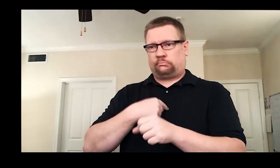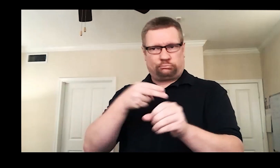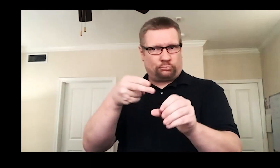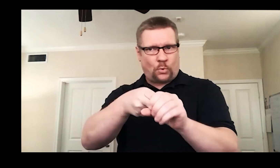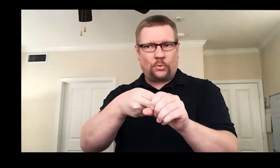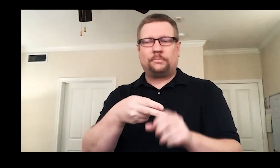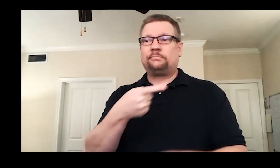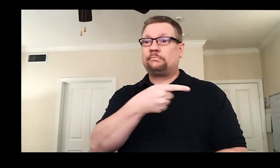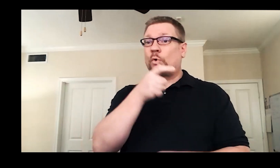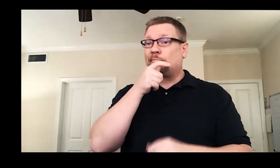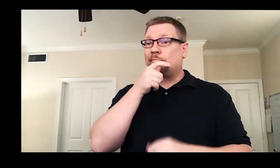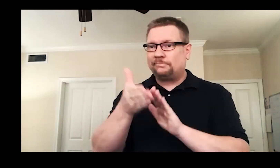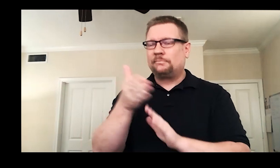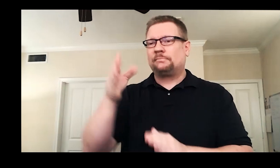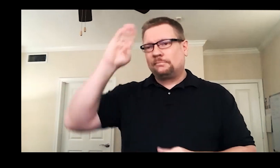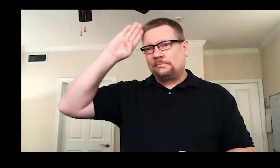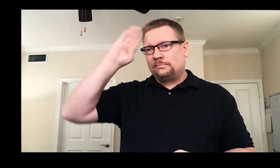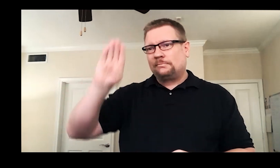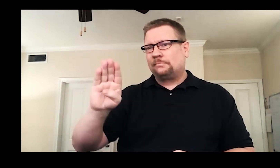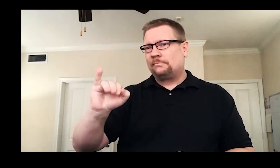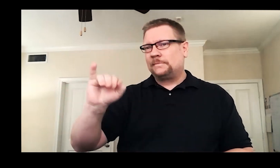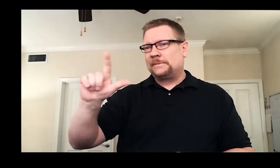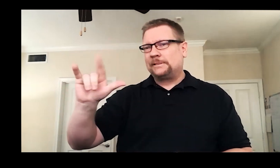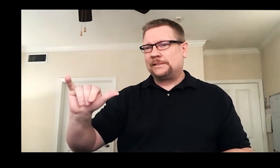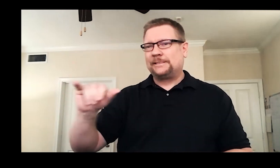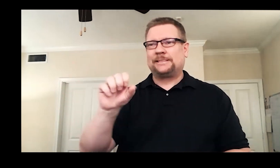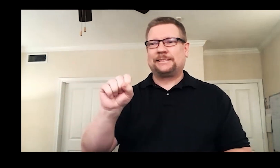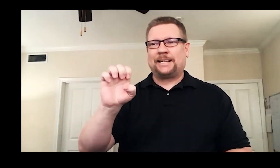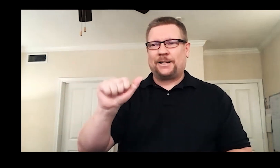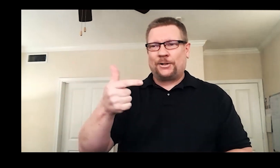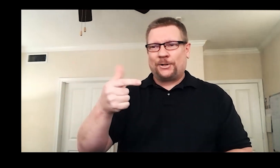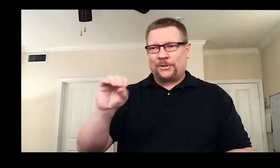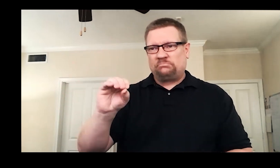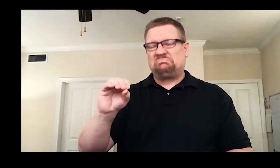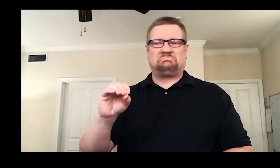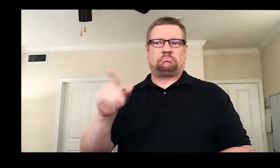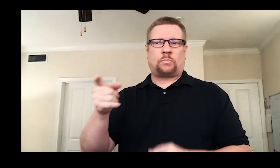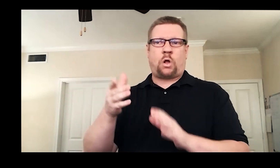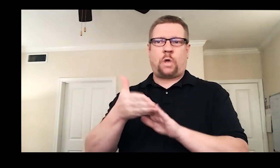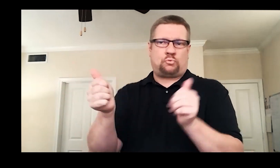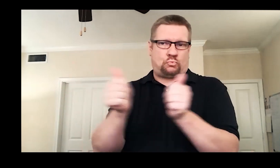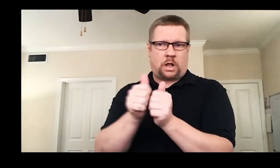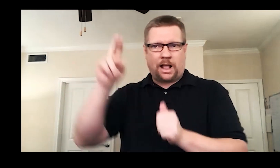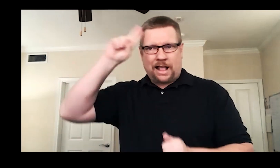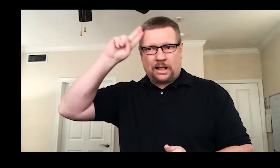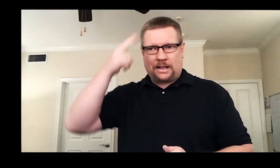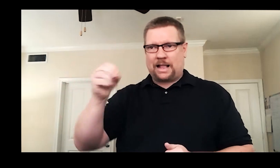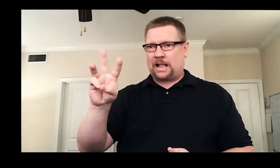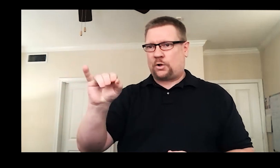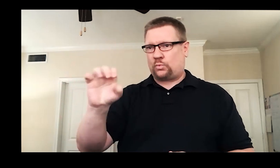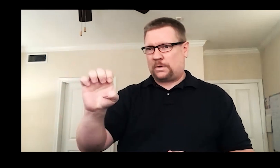Billy Seago ran the program along with Howie Seago.